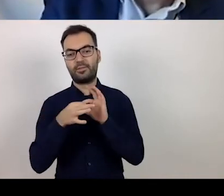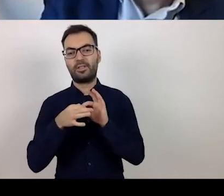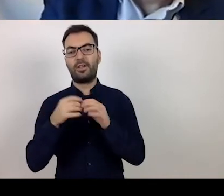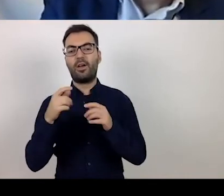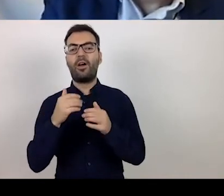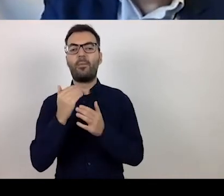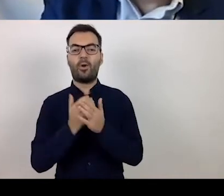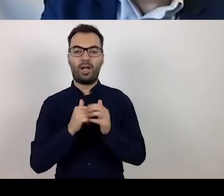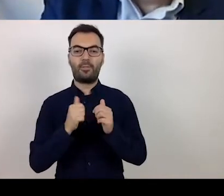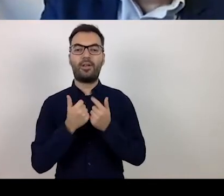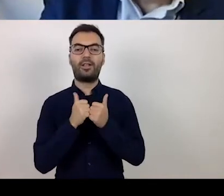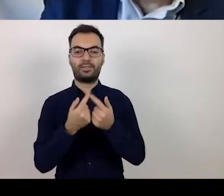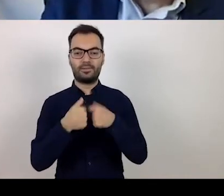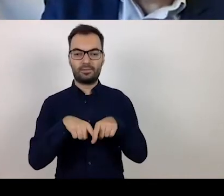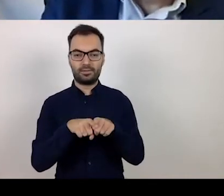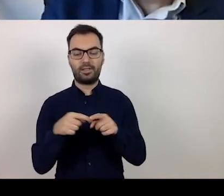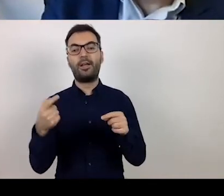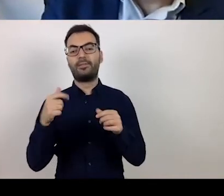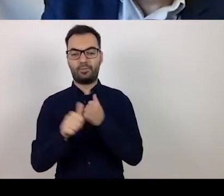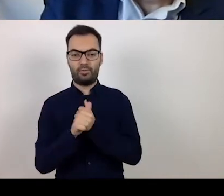in connection with the outbreak of COVID-19 in 2020.